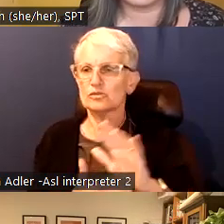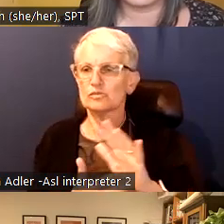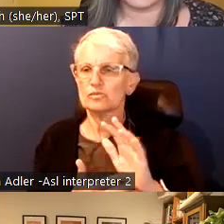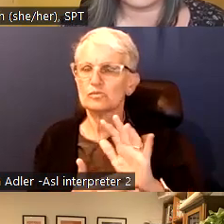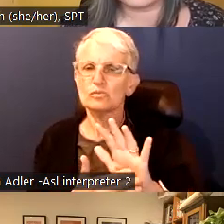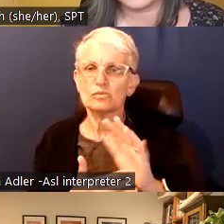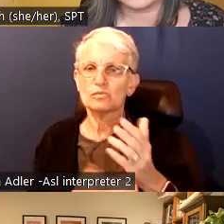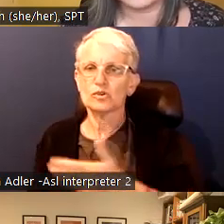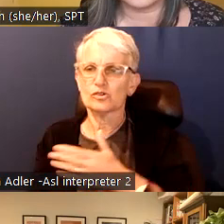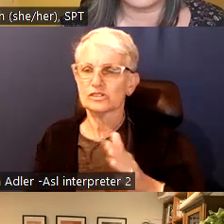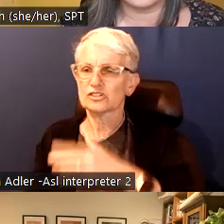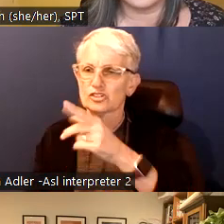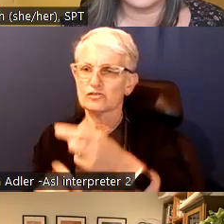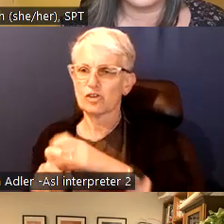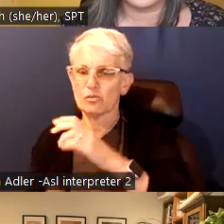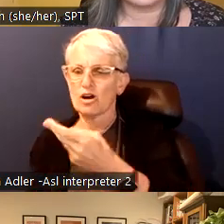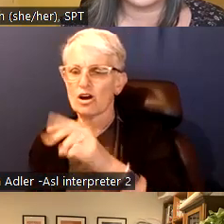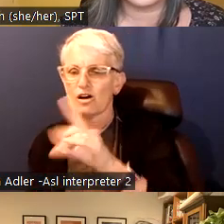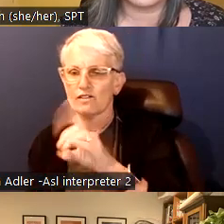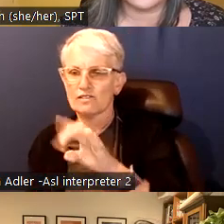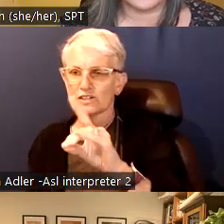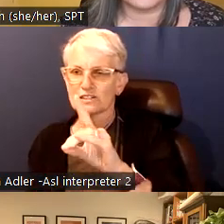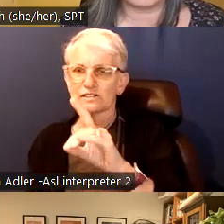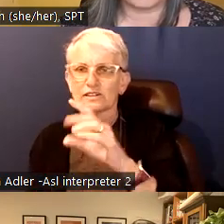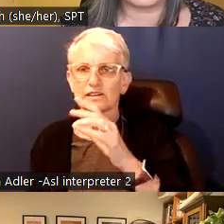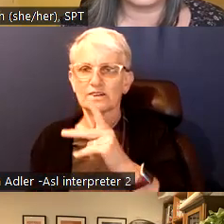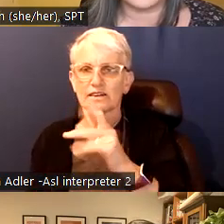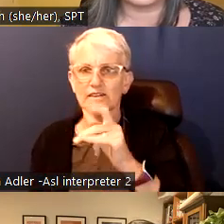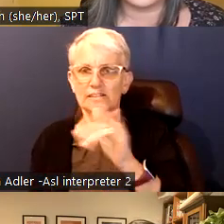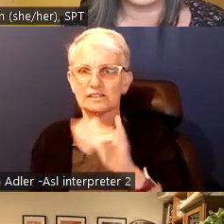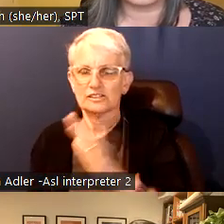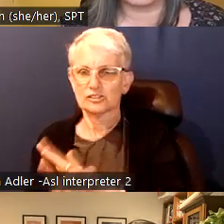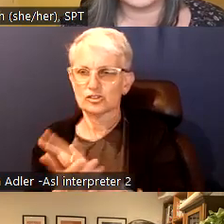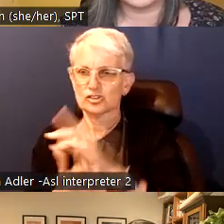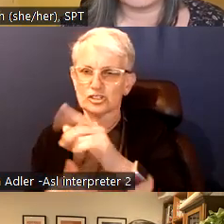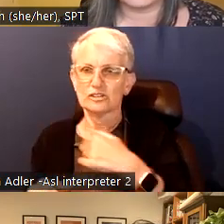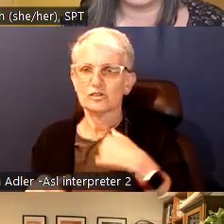So, we hope these tips help you in your decision. In addition to the conversation this evening.